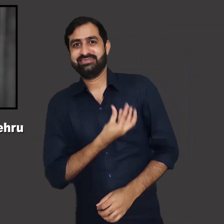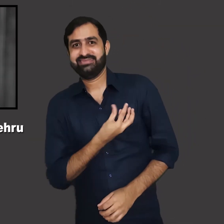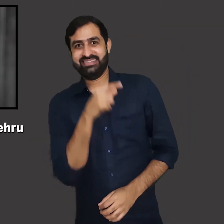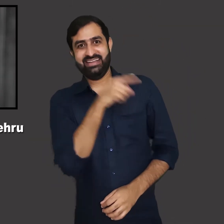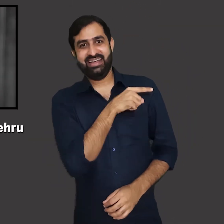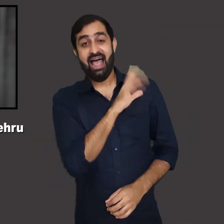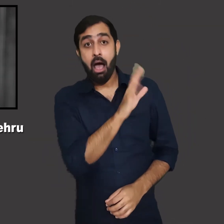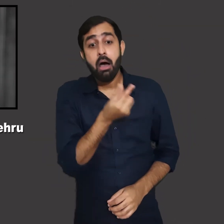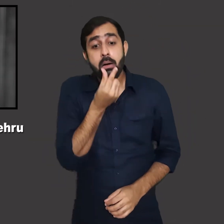had said a statement.